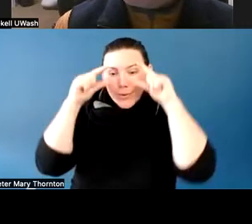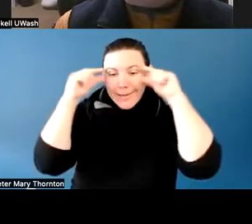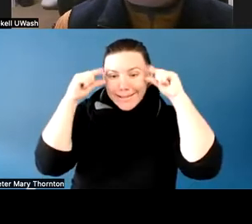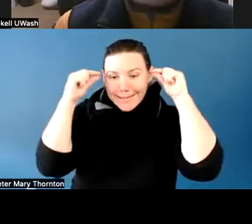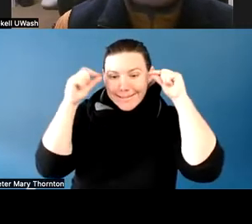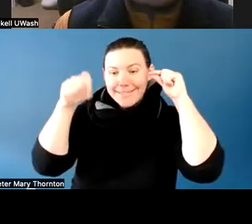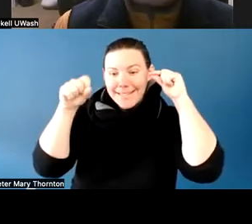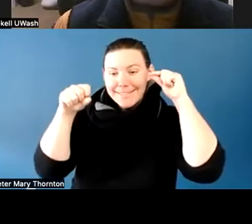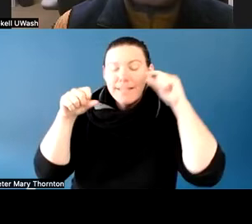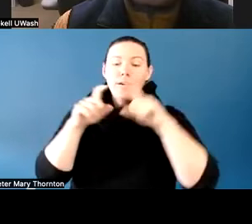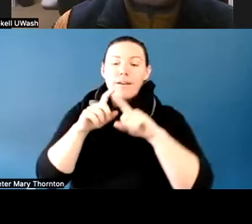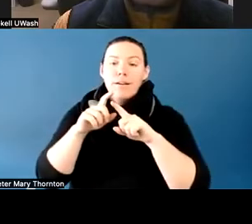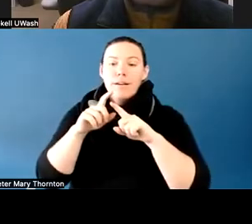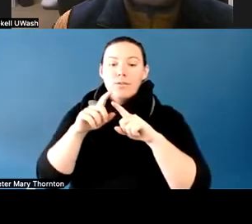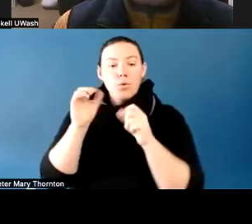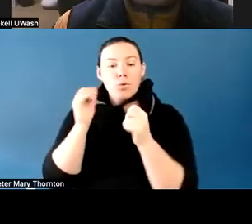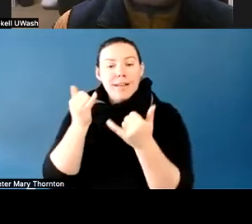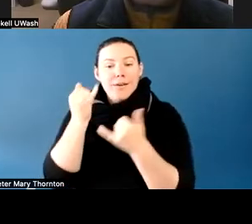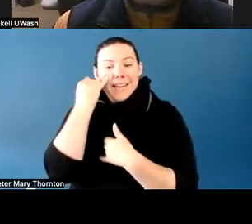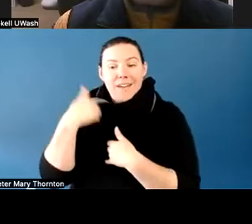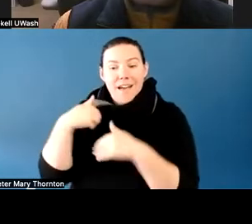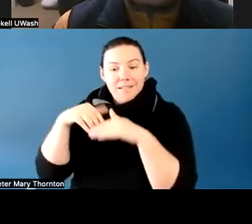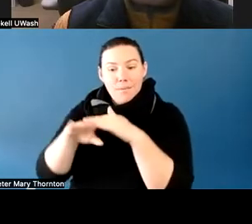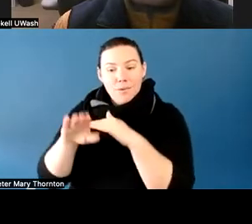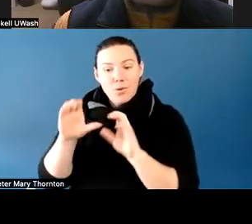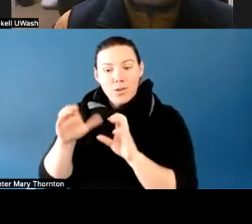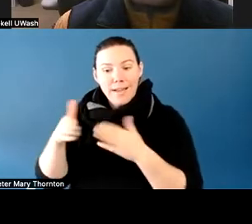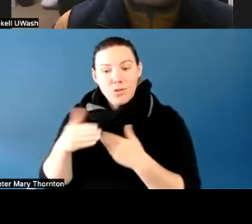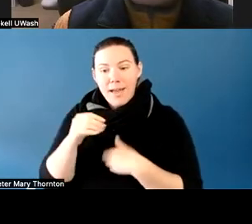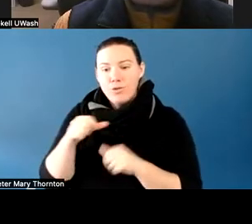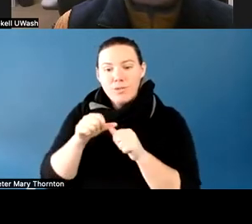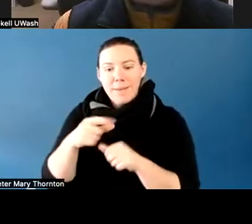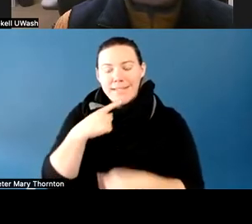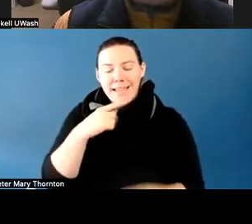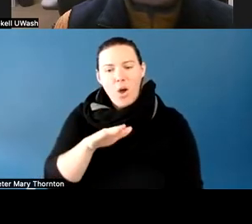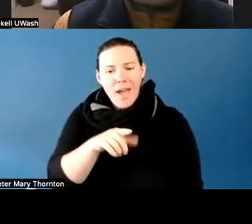So think about if I was coming into your class, and all you kept saying was, hey, the guy with the glasses.